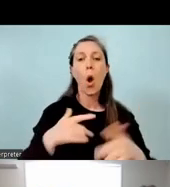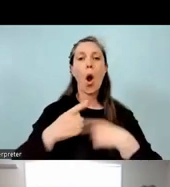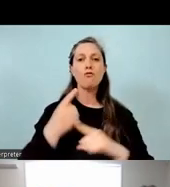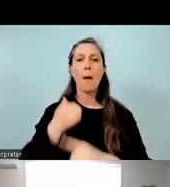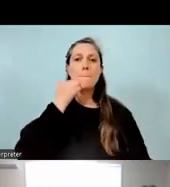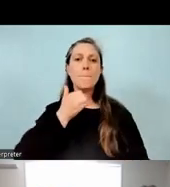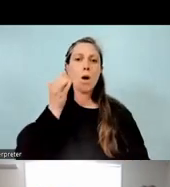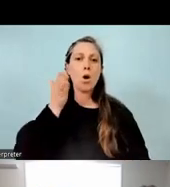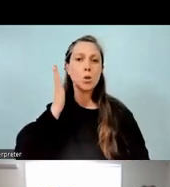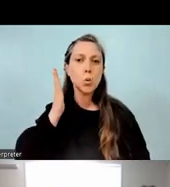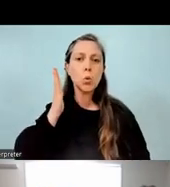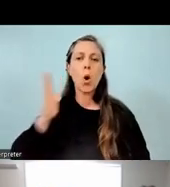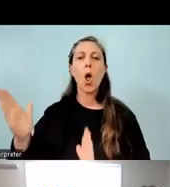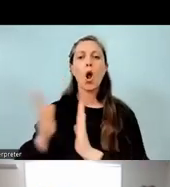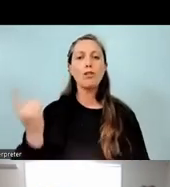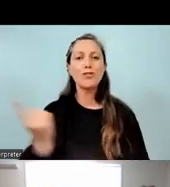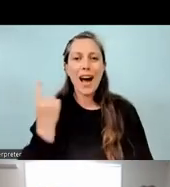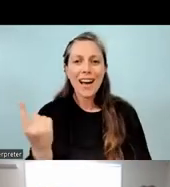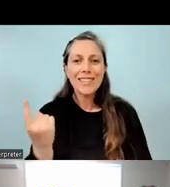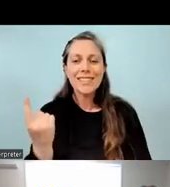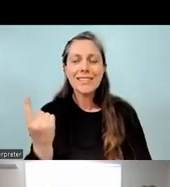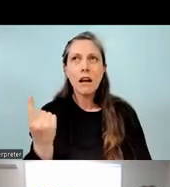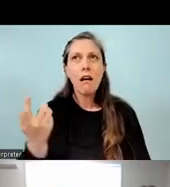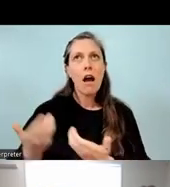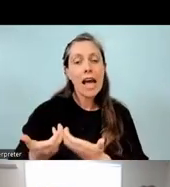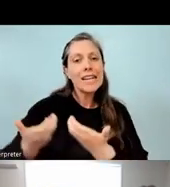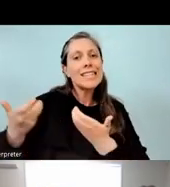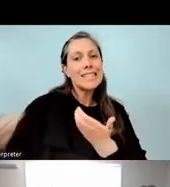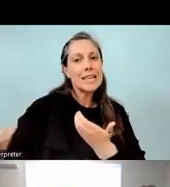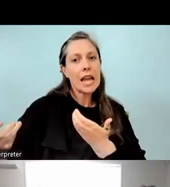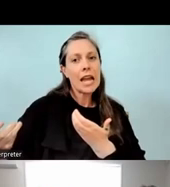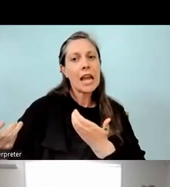there was a separate take going on at the time initially,